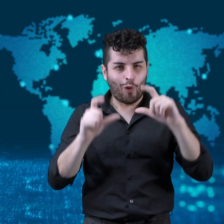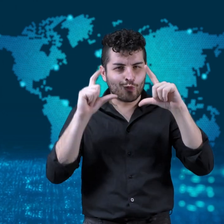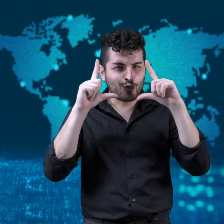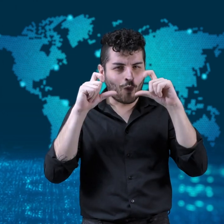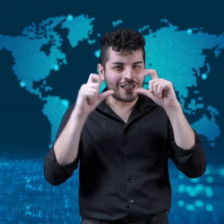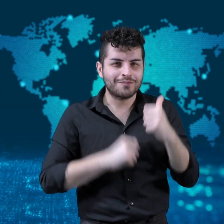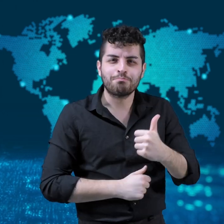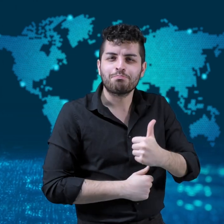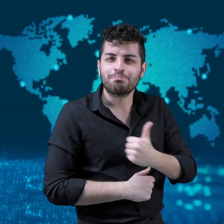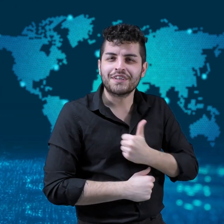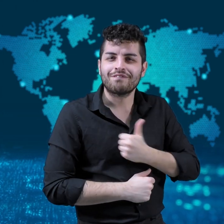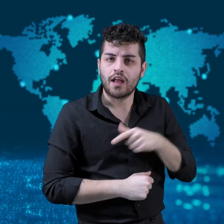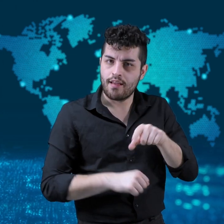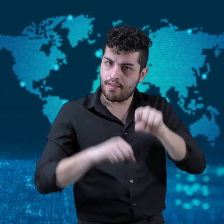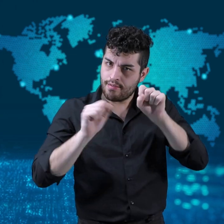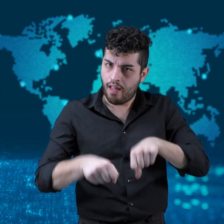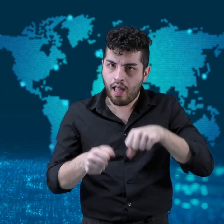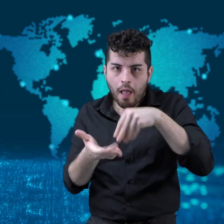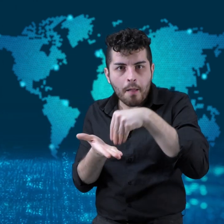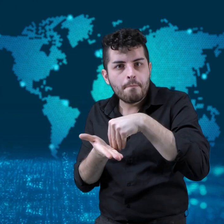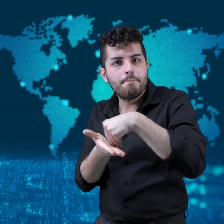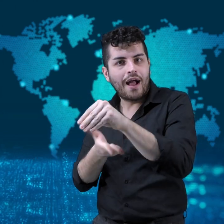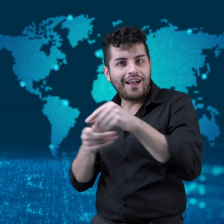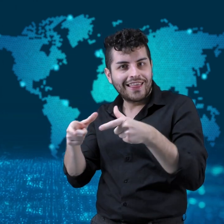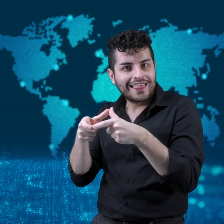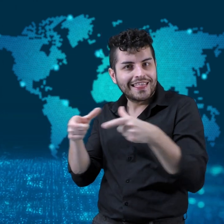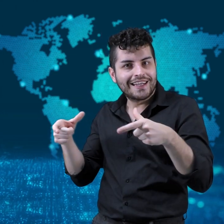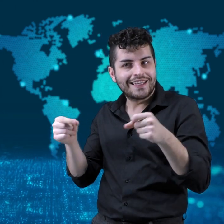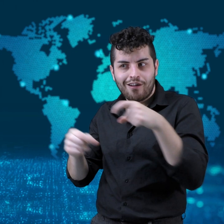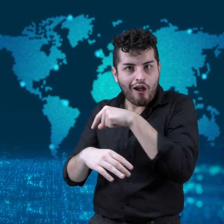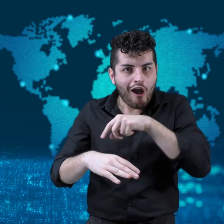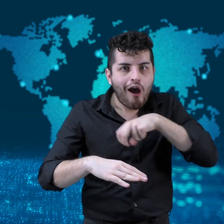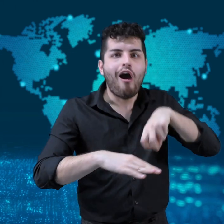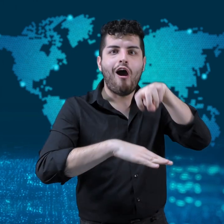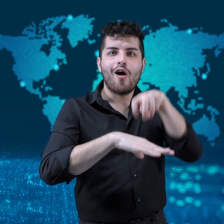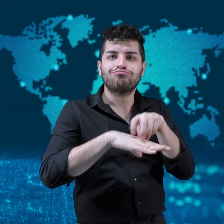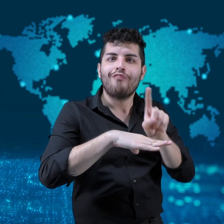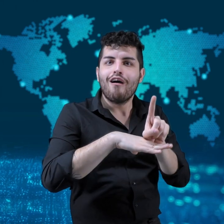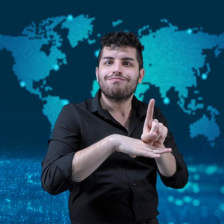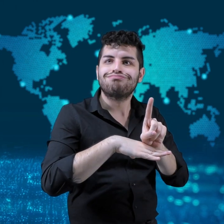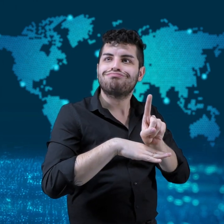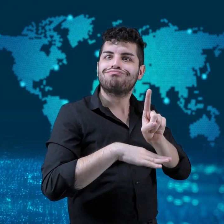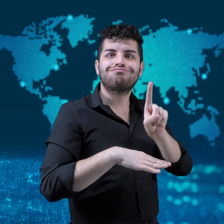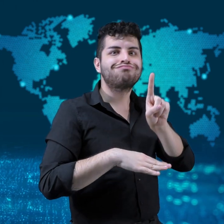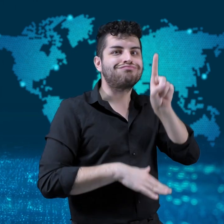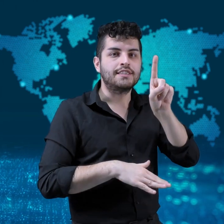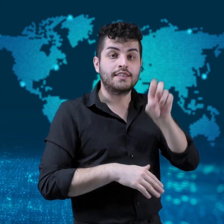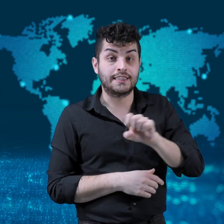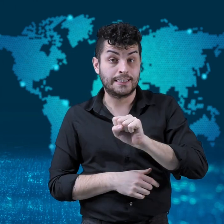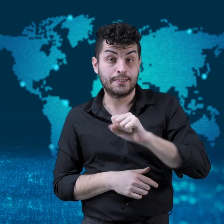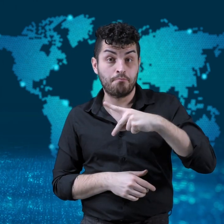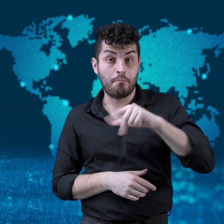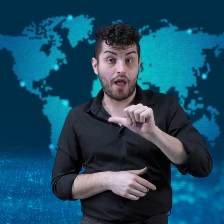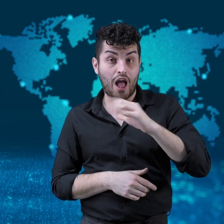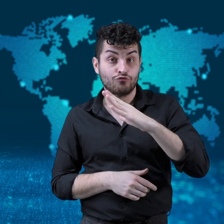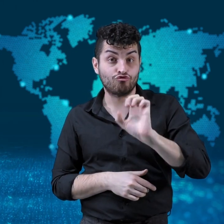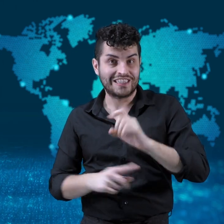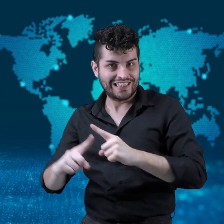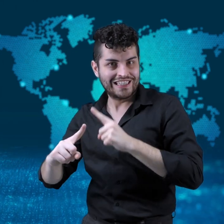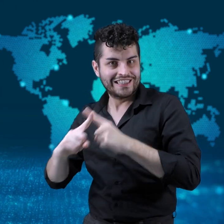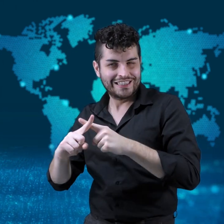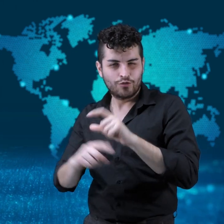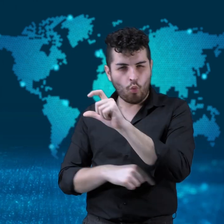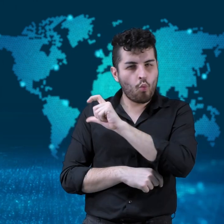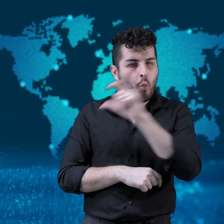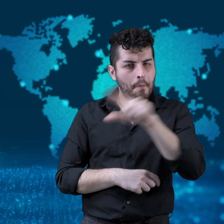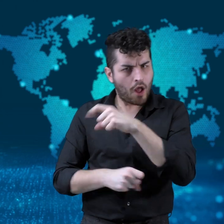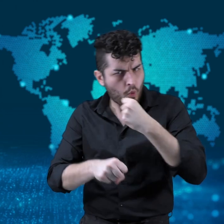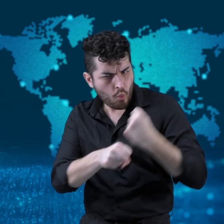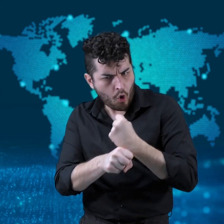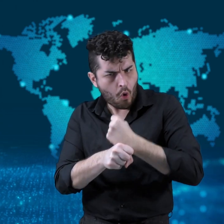SpaceX is working on an arrangement with another company to allow